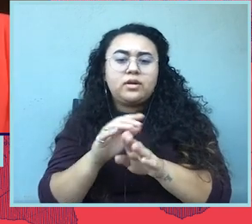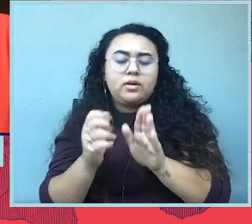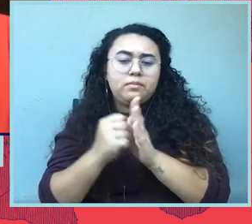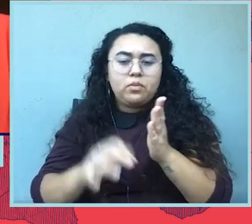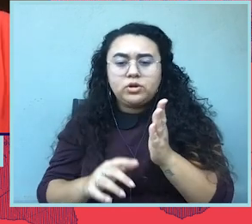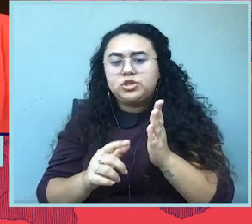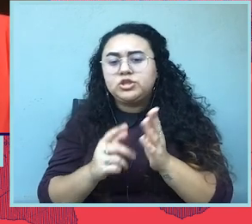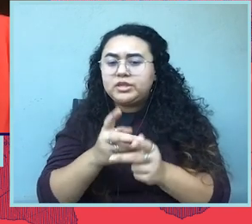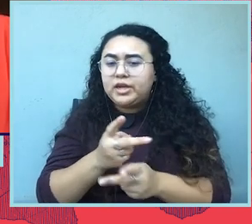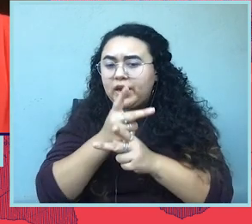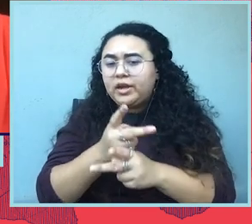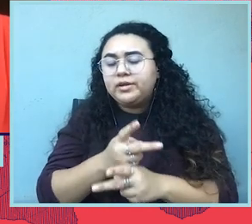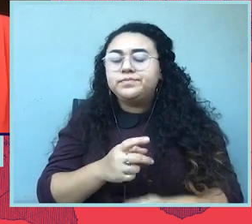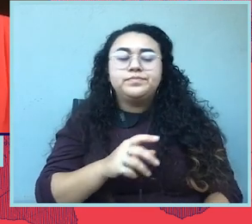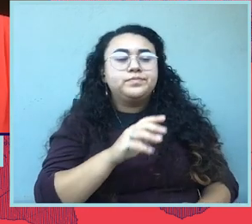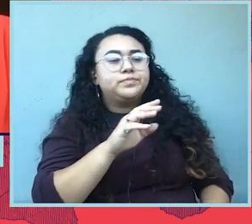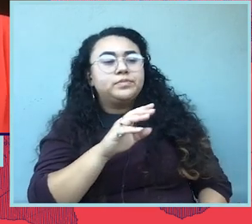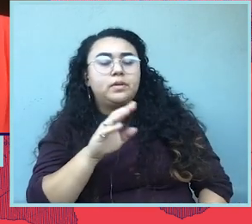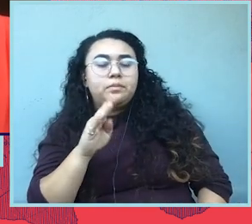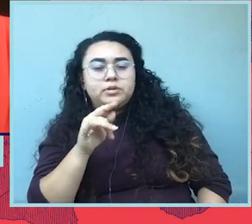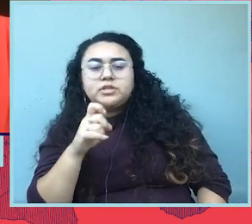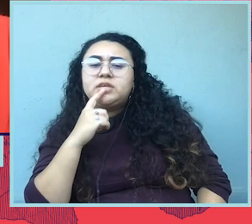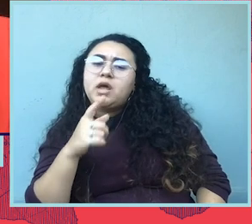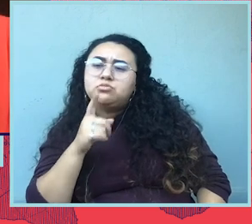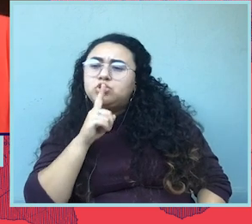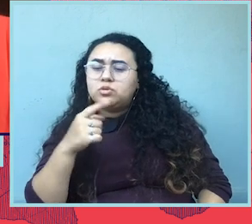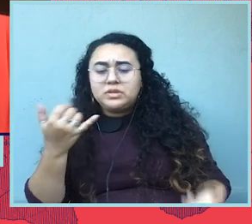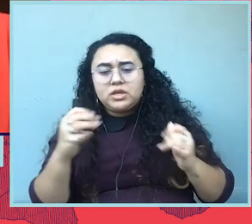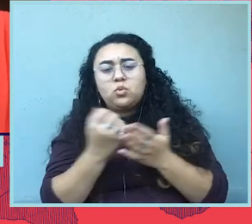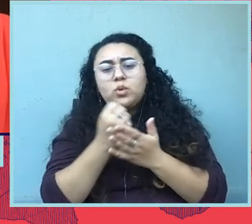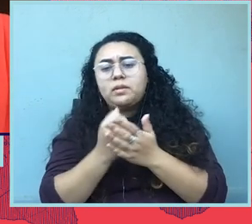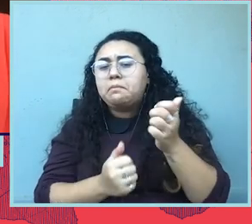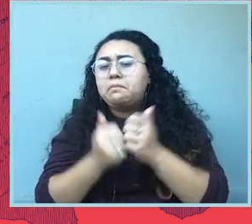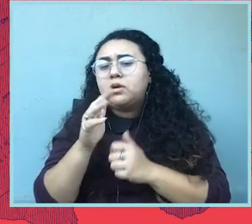And so we still win most of the cases that we bring and that is brewing.